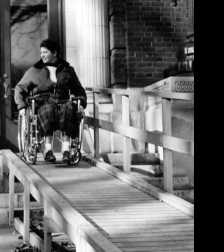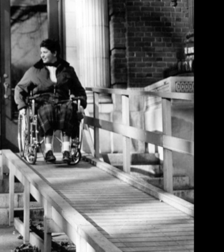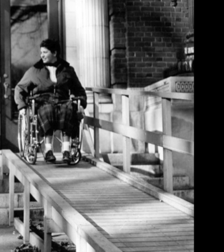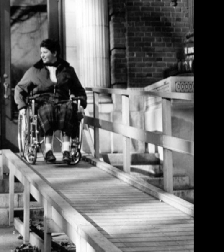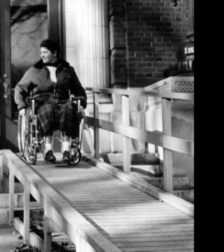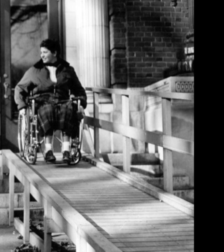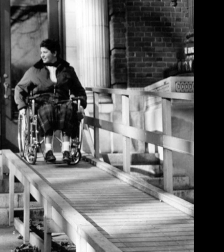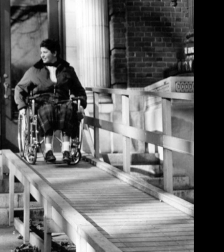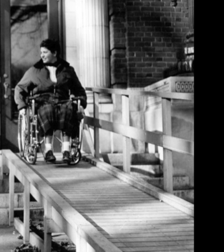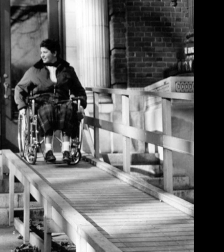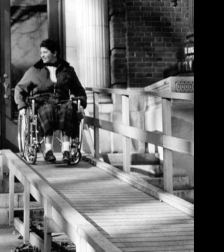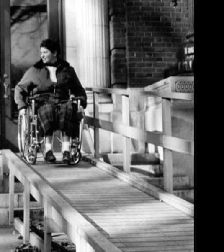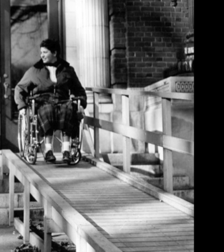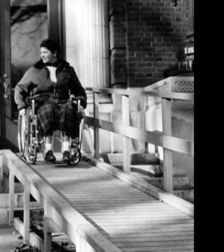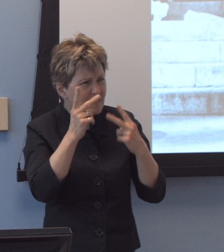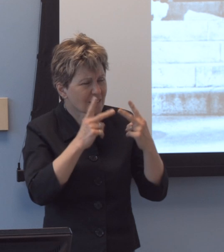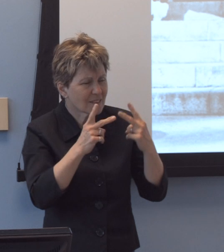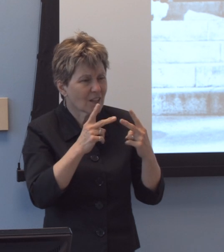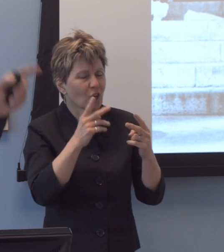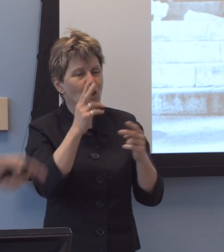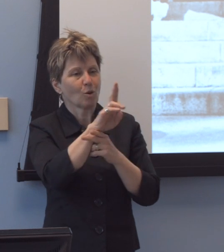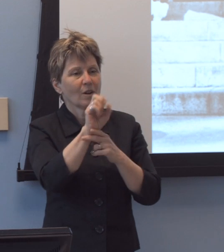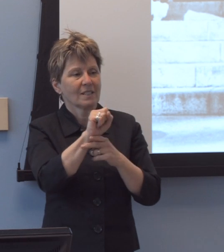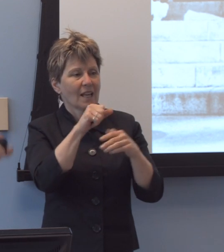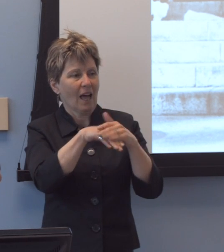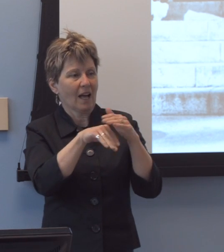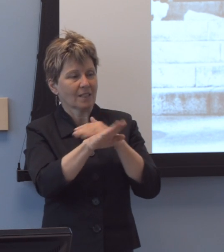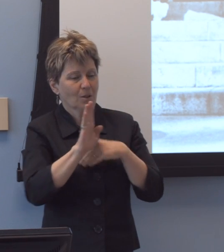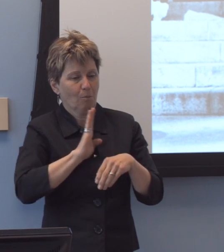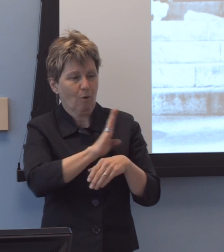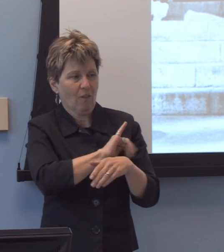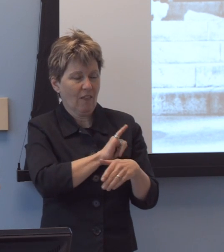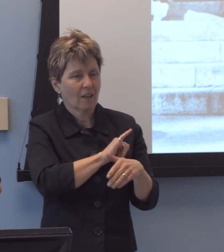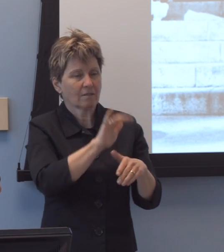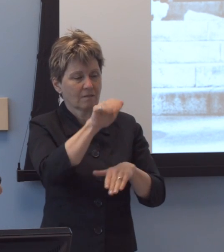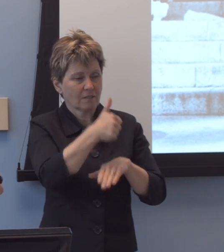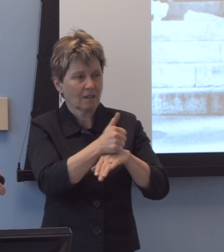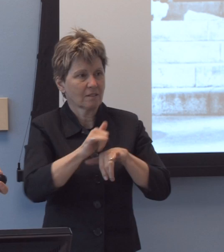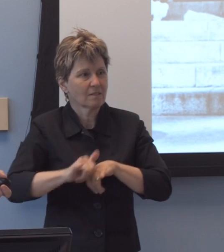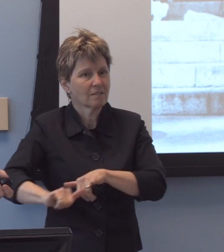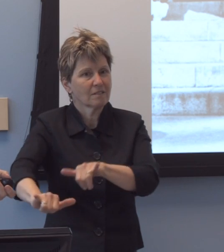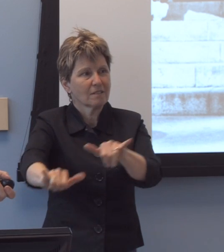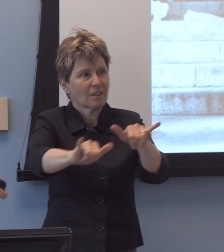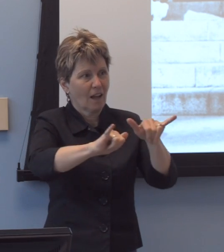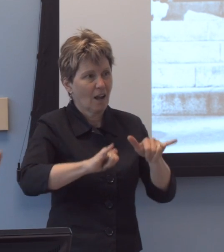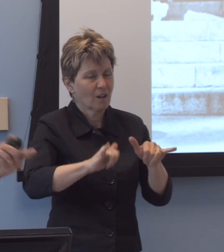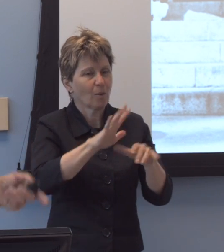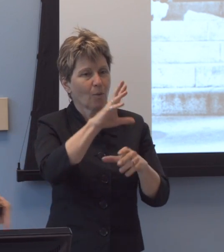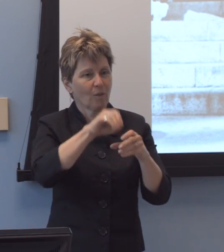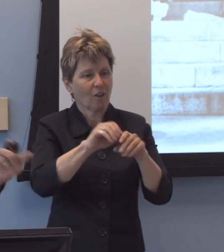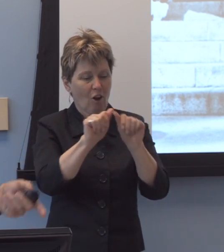from, uh, U.S. Access Board that promulgates the standards in, um, in architectural environmental standards